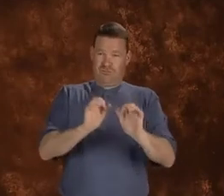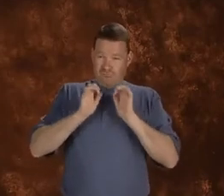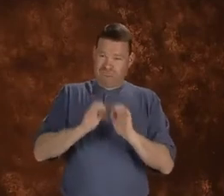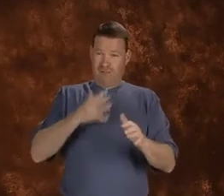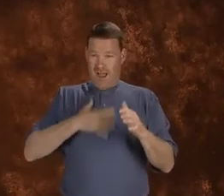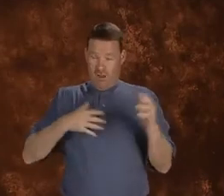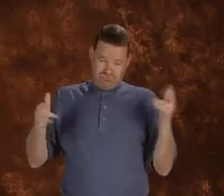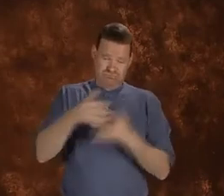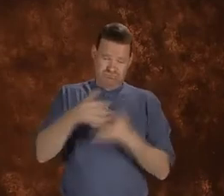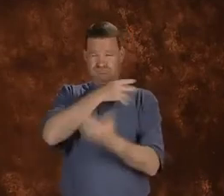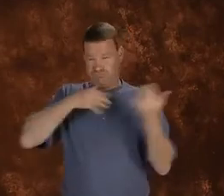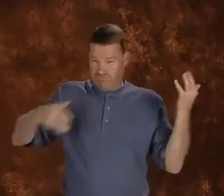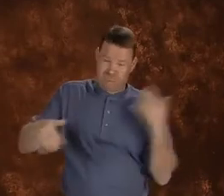Is a hundred thousand pounds.